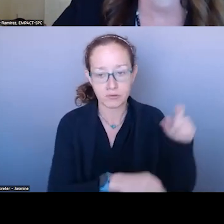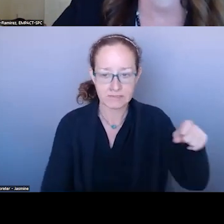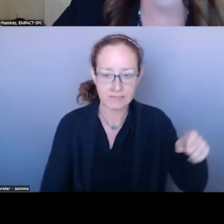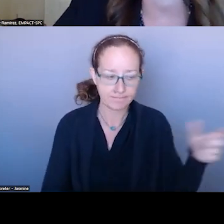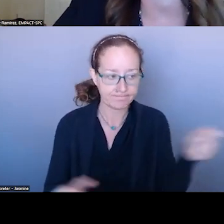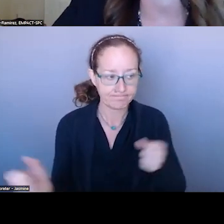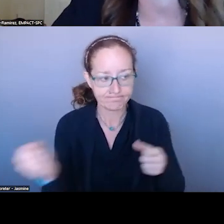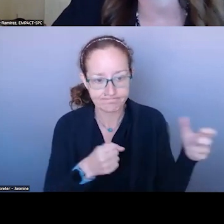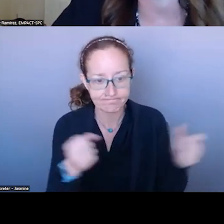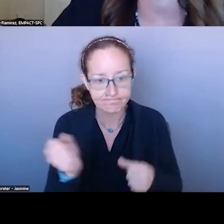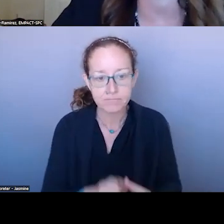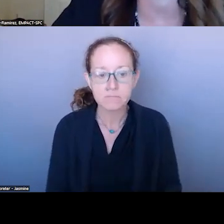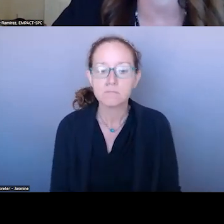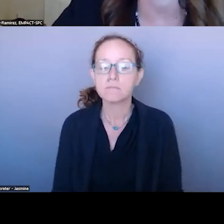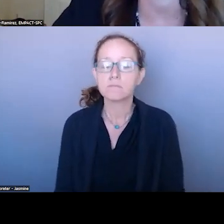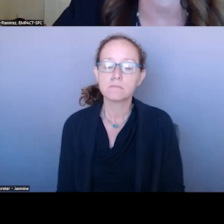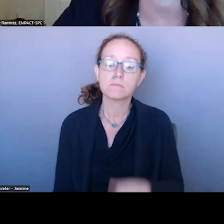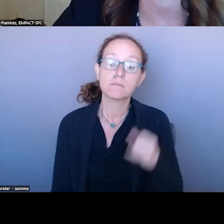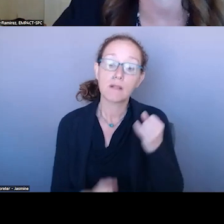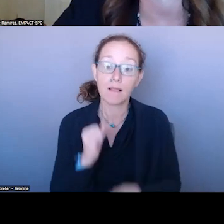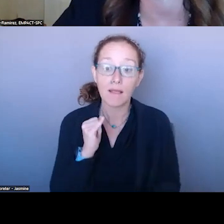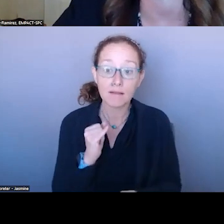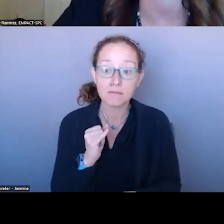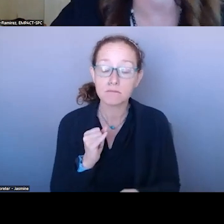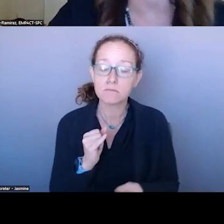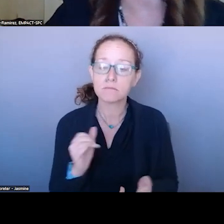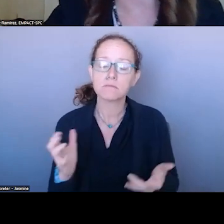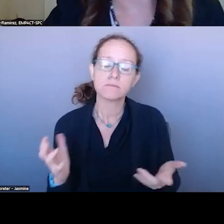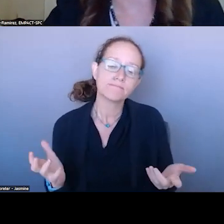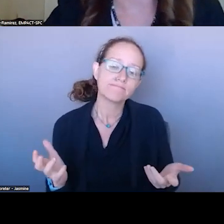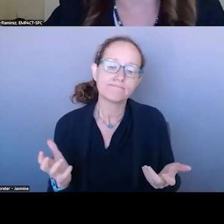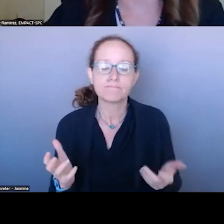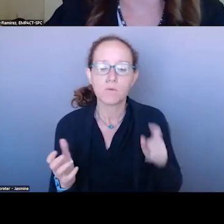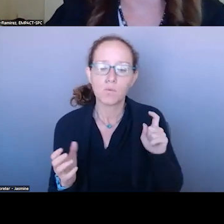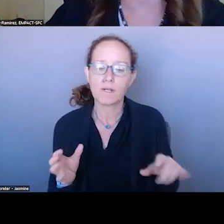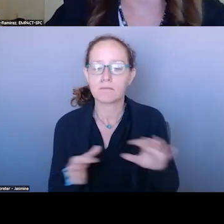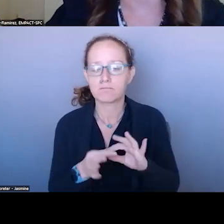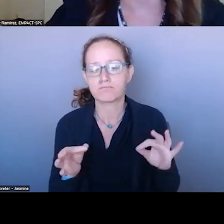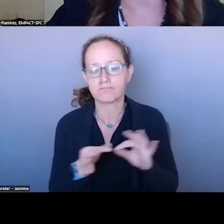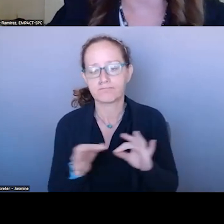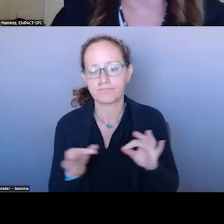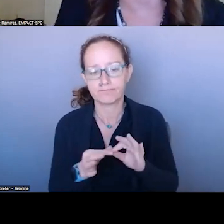I THINK THE ONLY OTHER THING TO SAY WOULD BE IS WE HAVE A HUGE